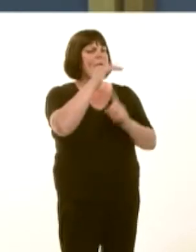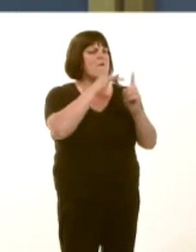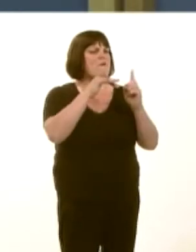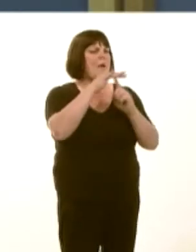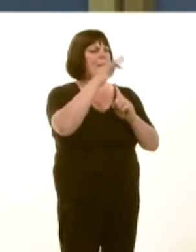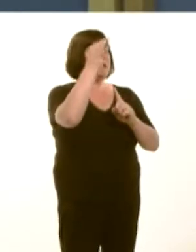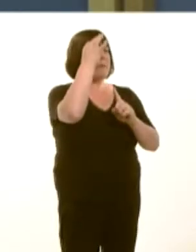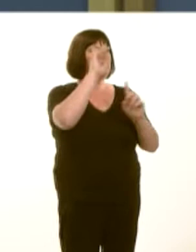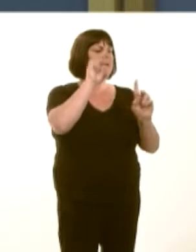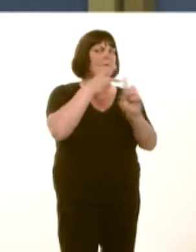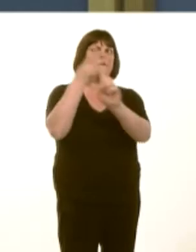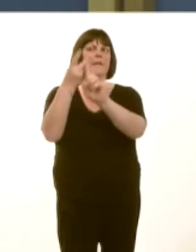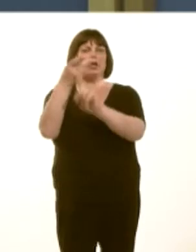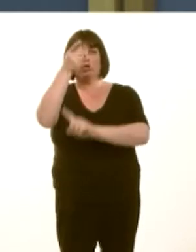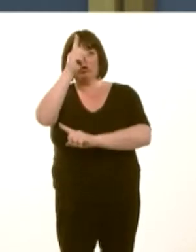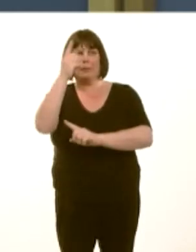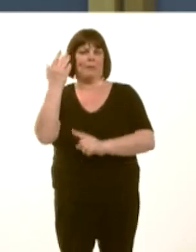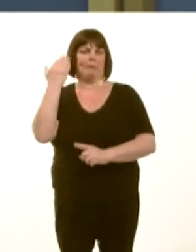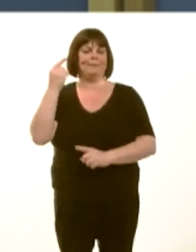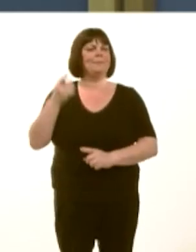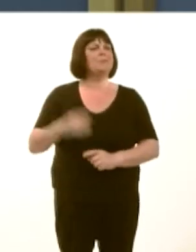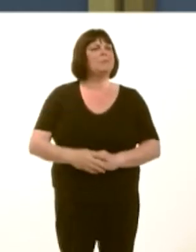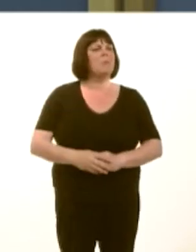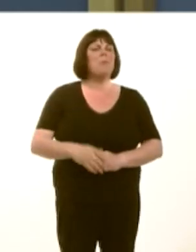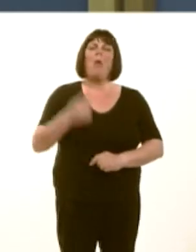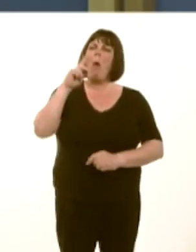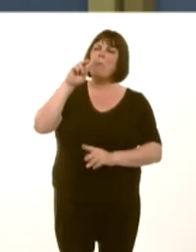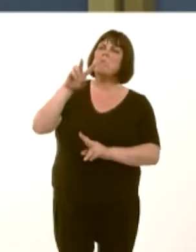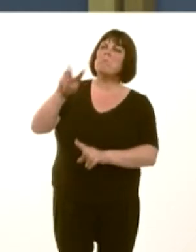its visit to Germany indicate that one of the things thatís needed is a stable feed-in